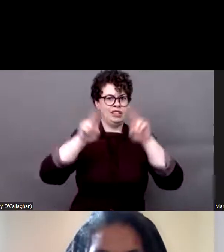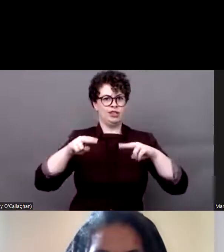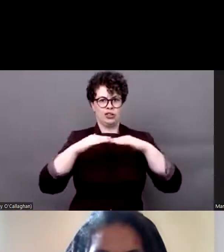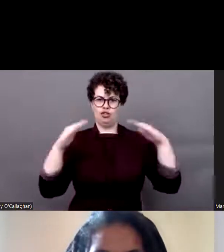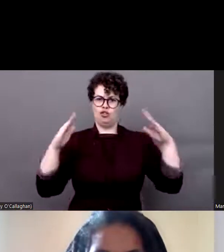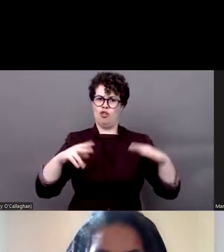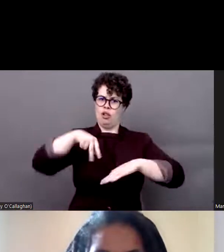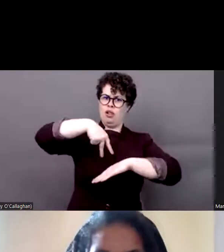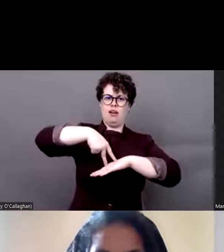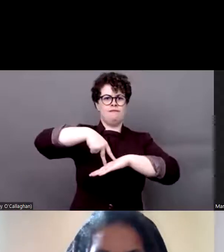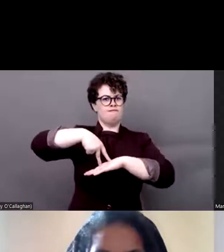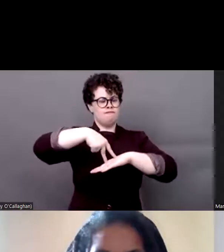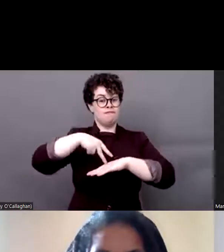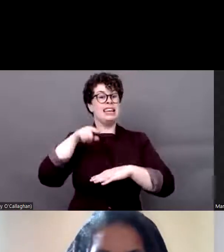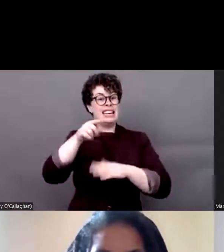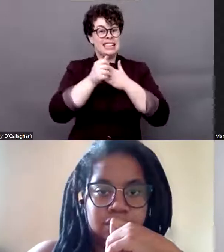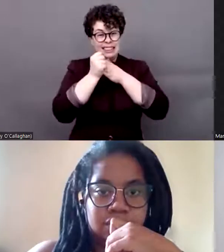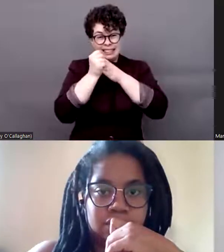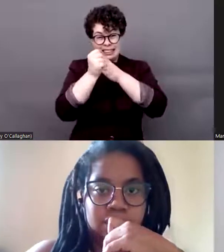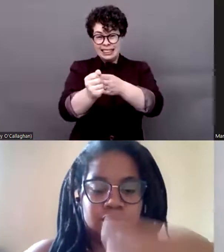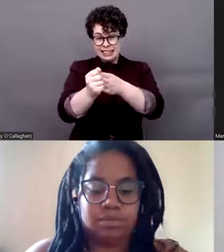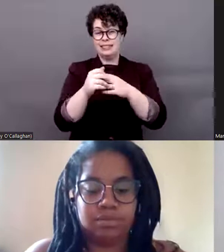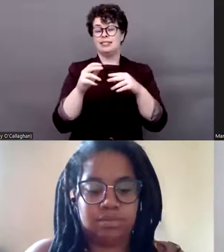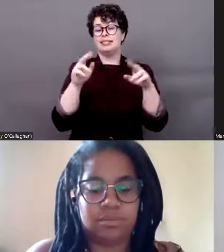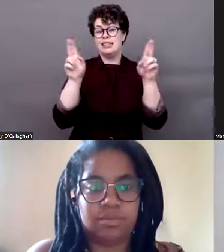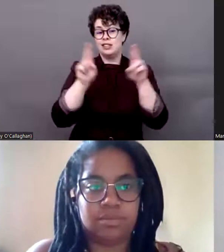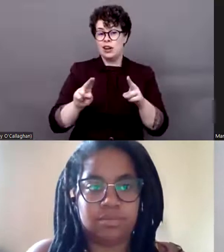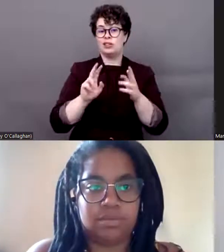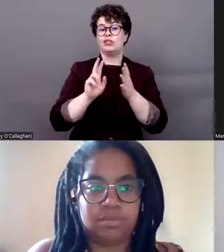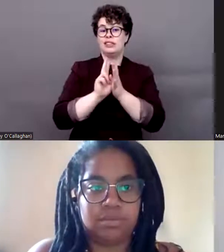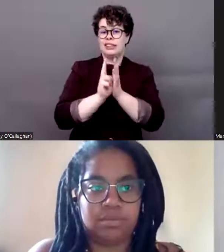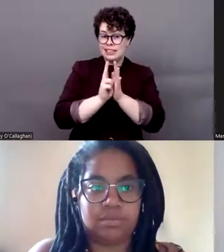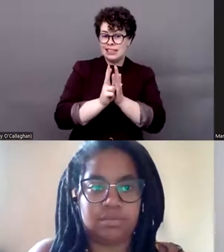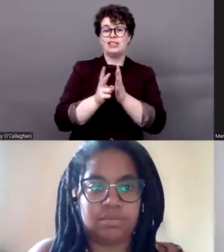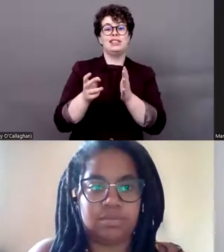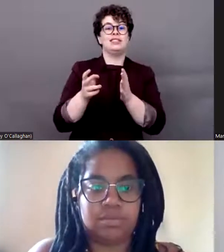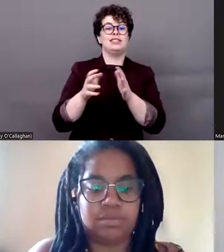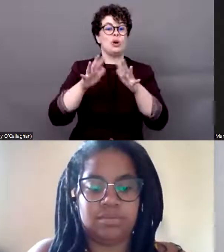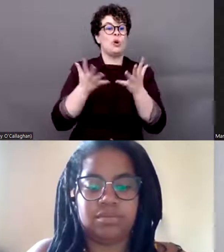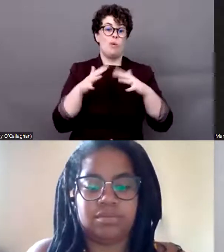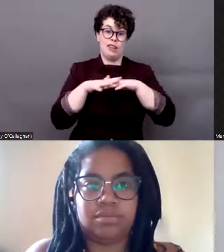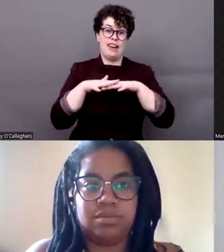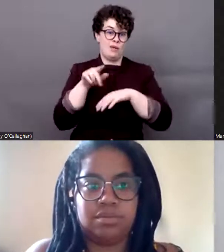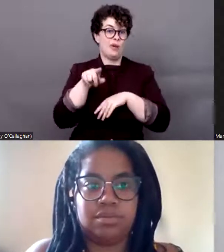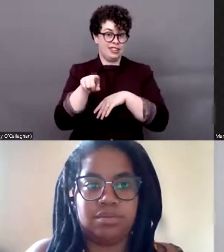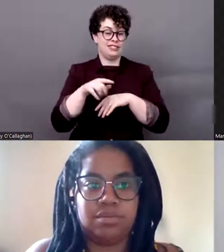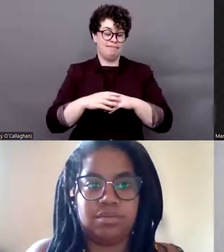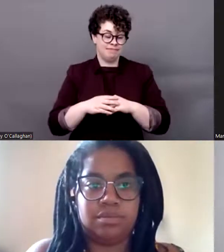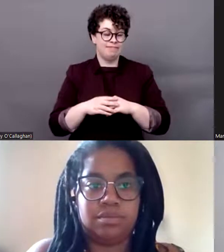the Indigenous Persons with Disabilities Global Network and also he's the chairman of